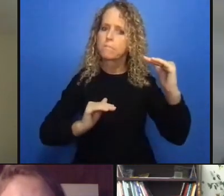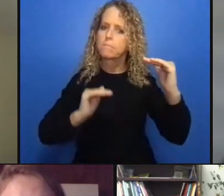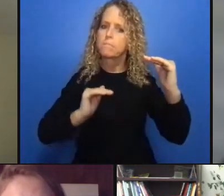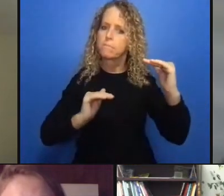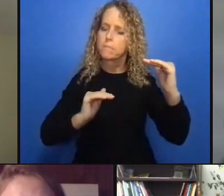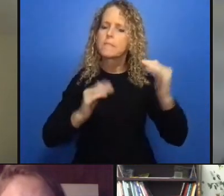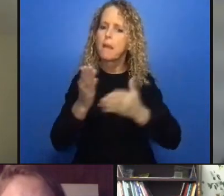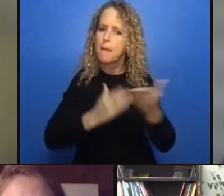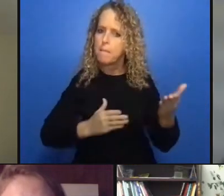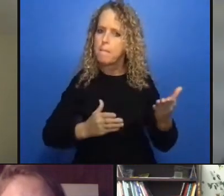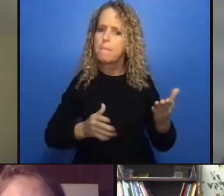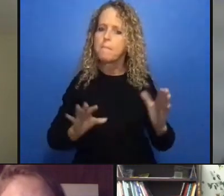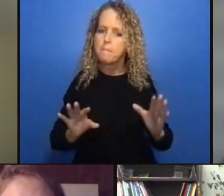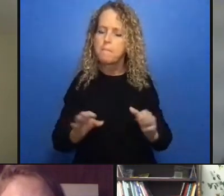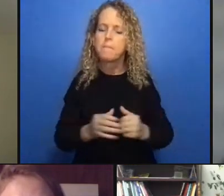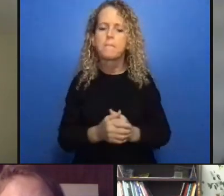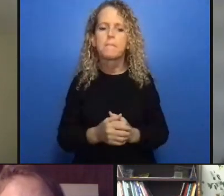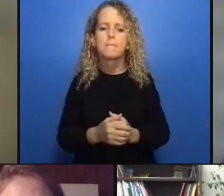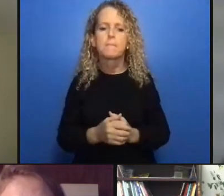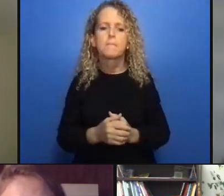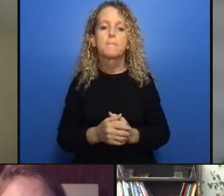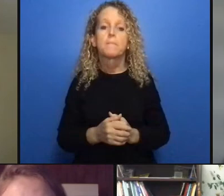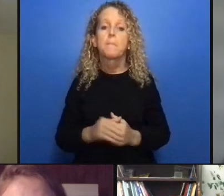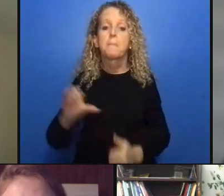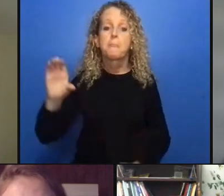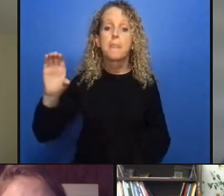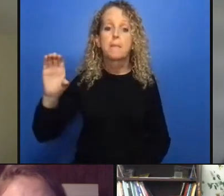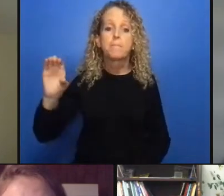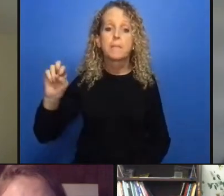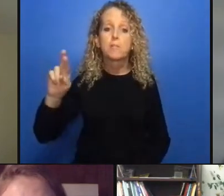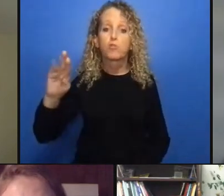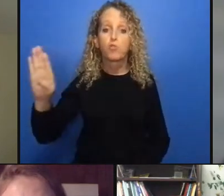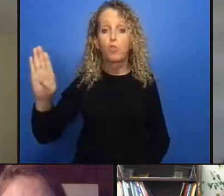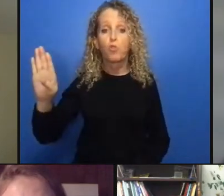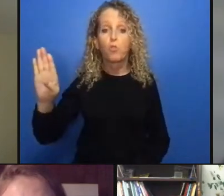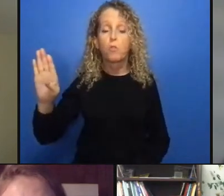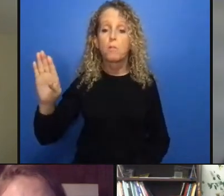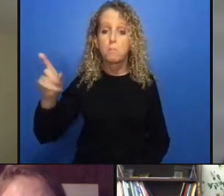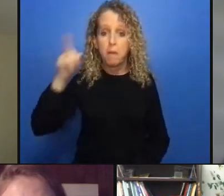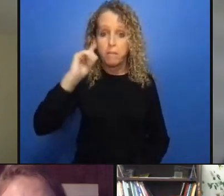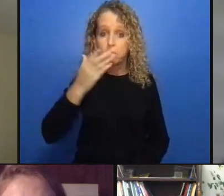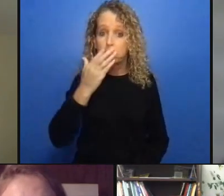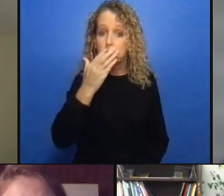student you know jd student in from the states and craig mohammed the second author is someone who's